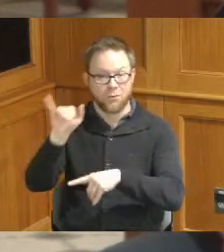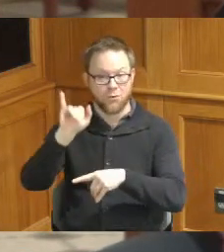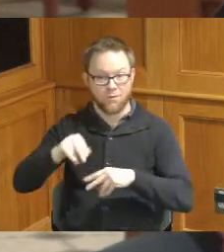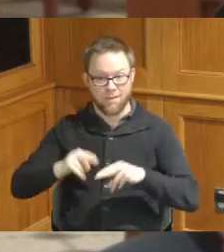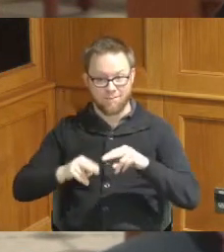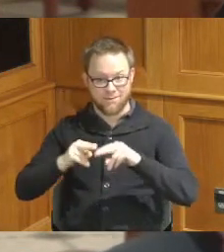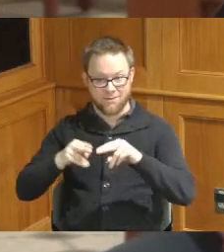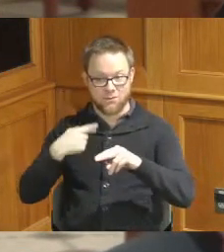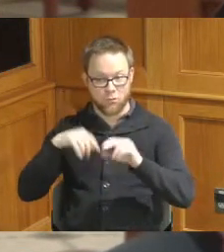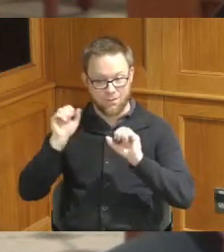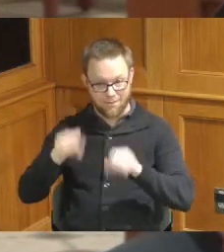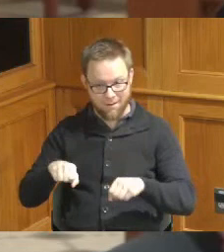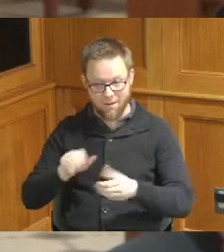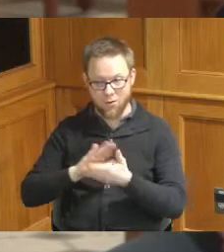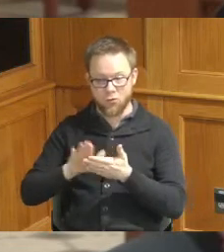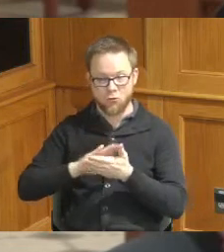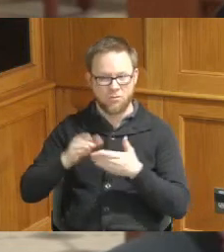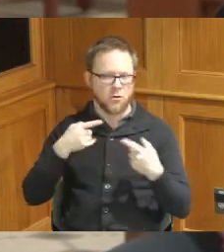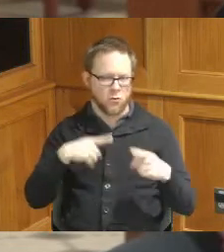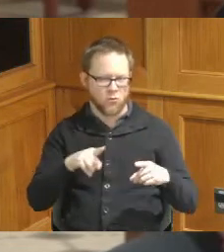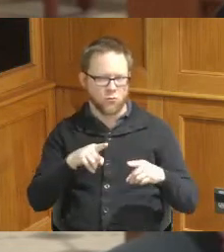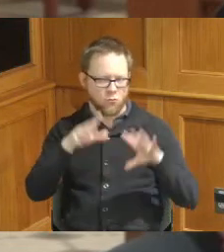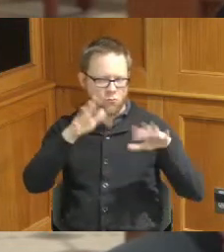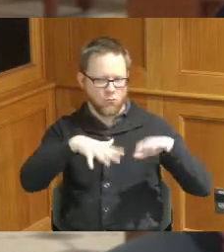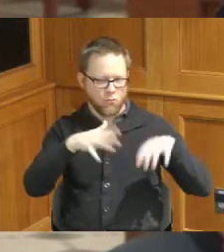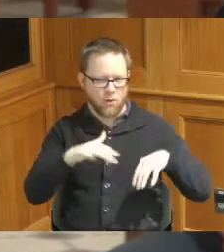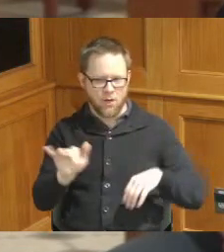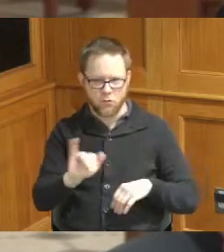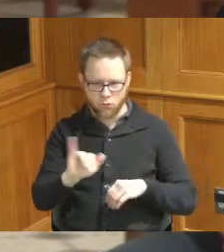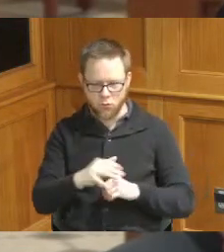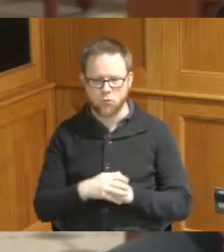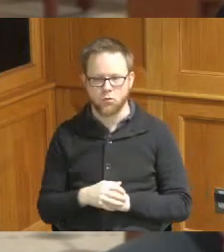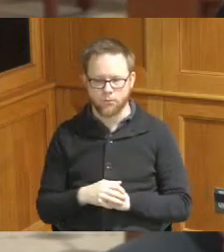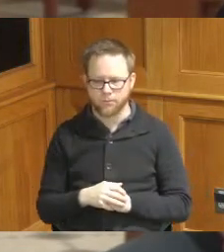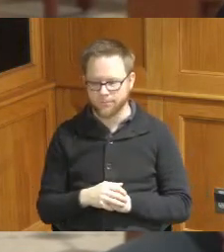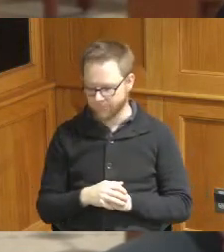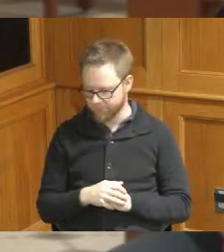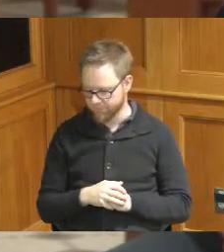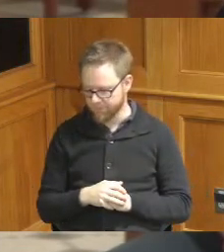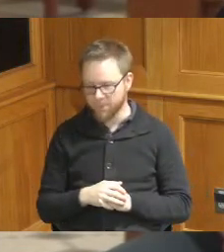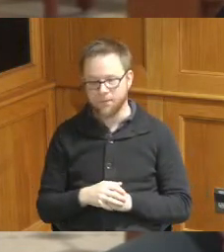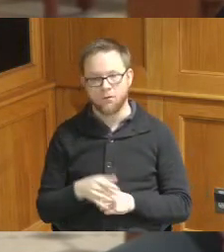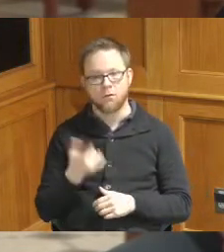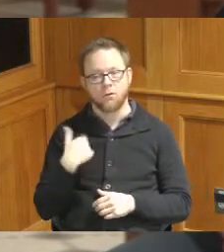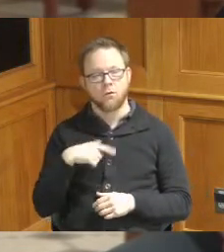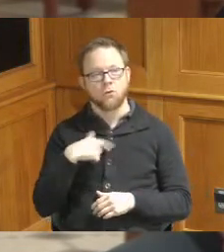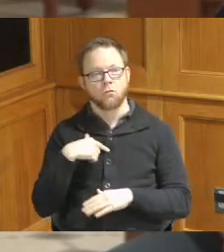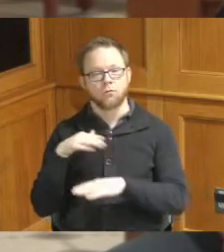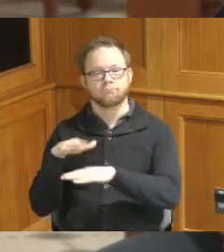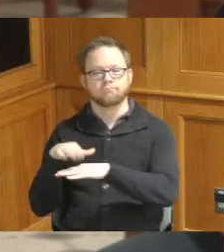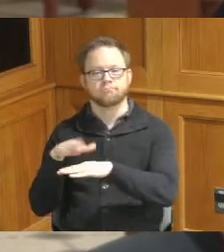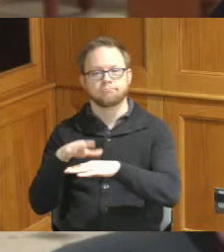do treatment in wet weather so were able to do that we also notified all of our customers that